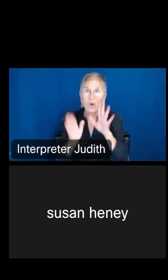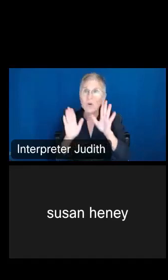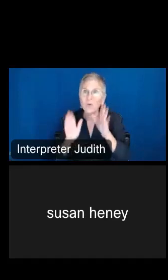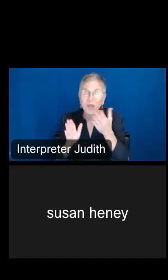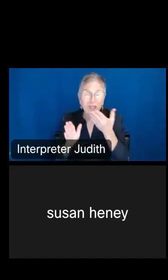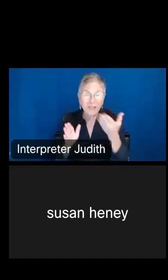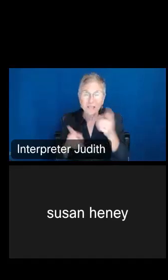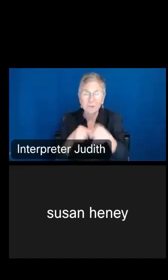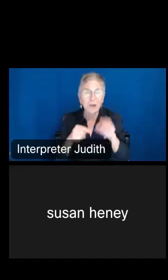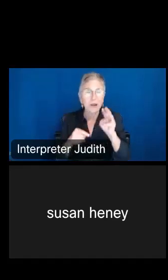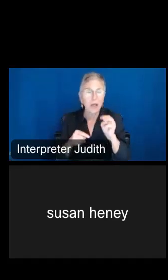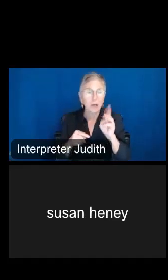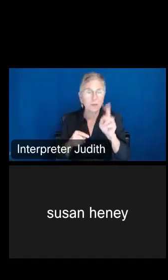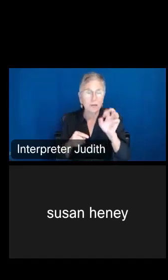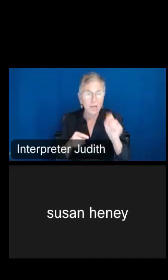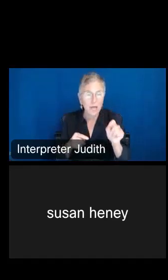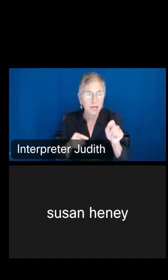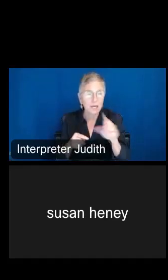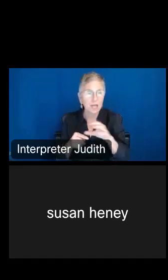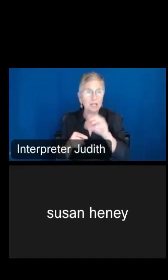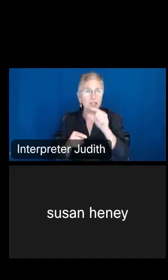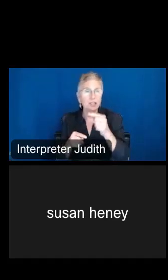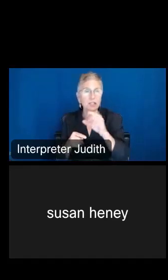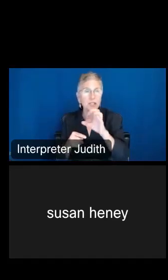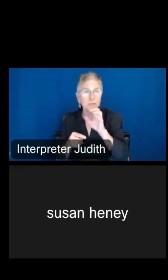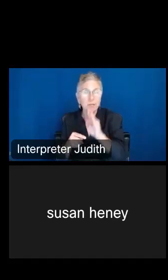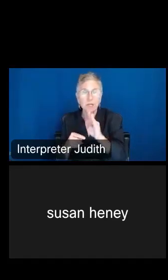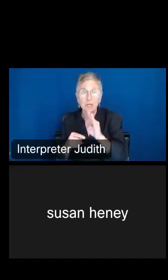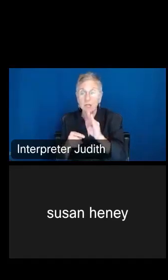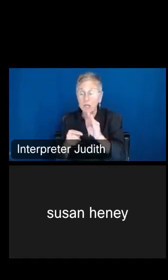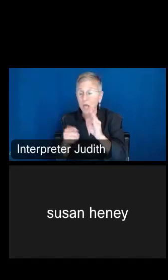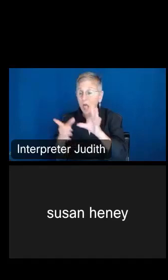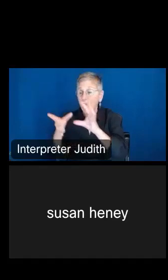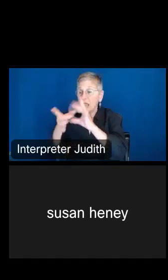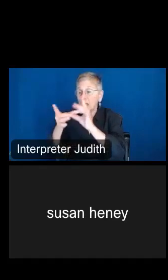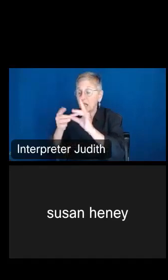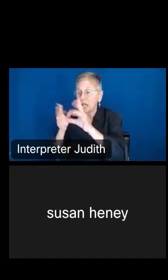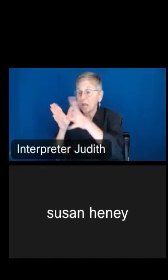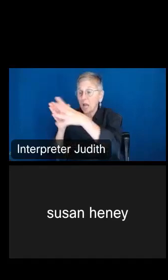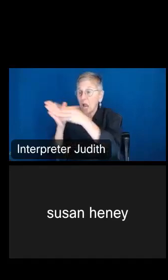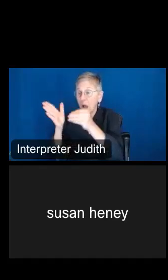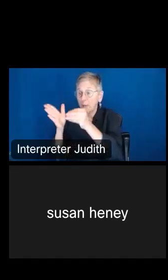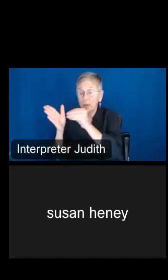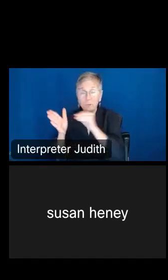DCG is that if you copy the link, it will actually take you to those answers, especially